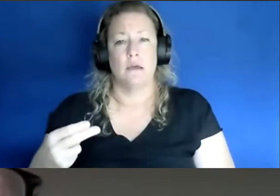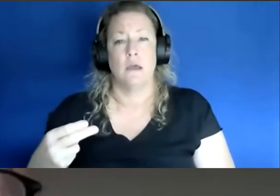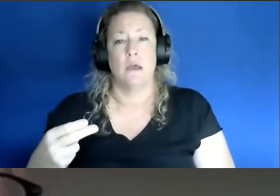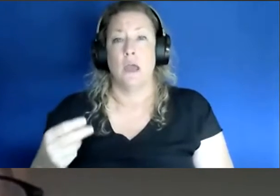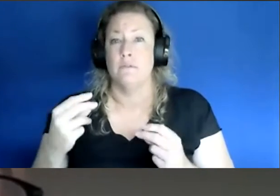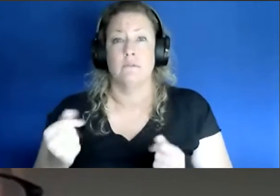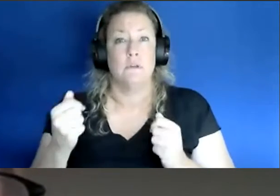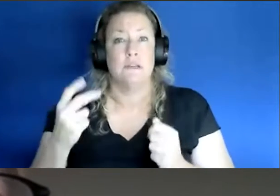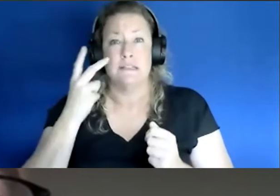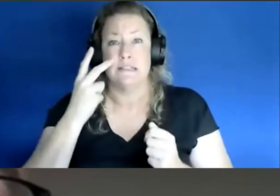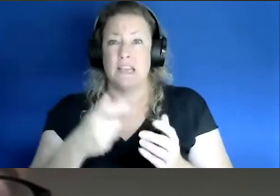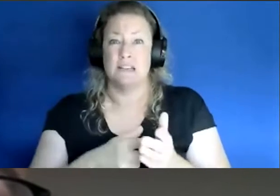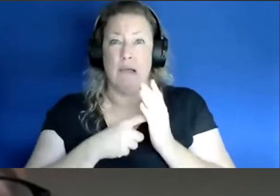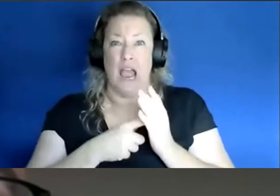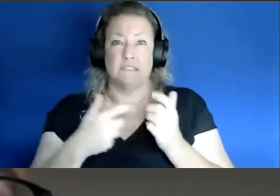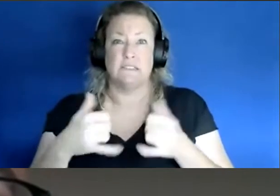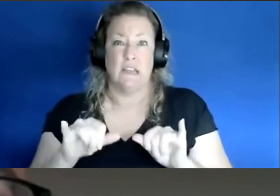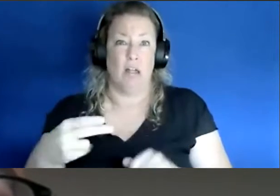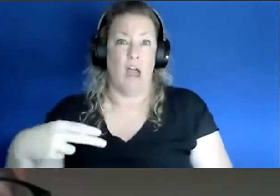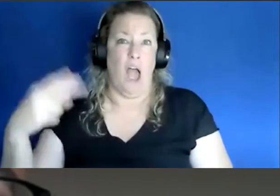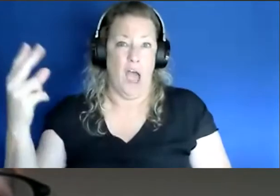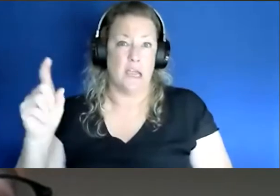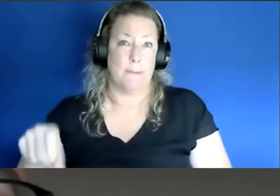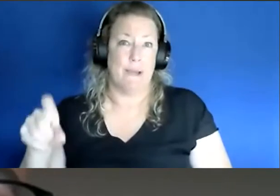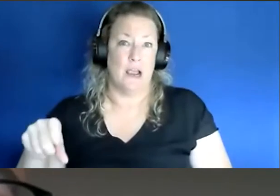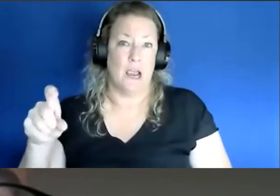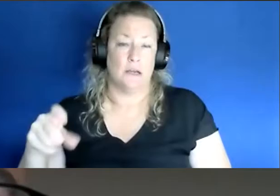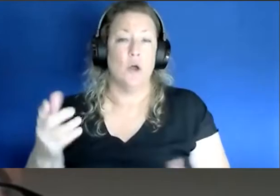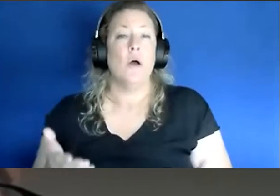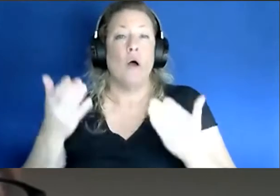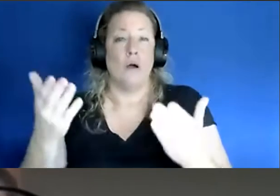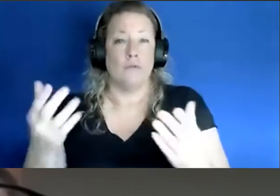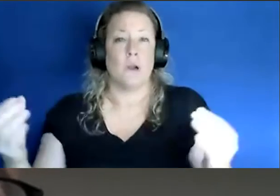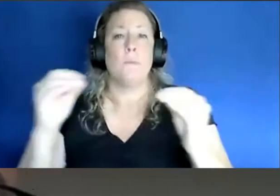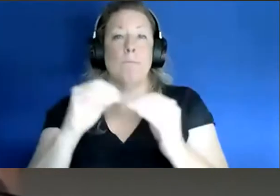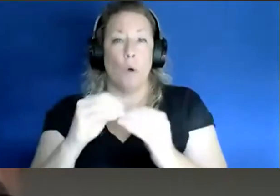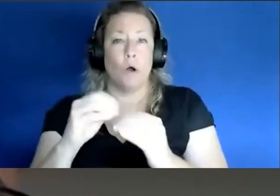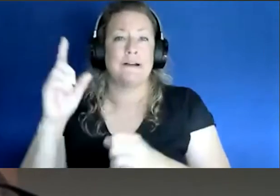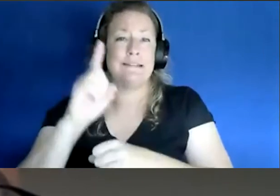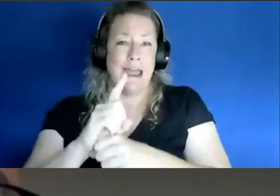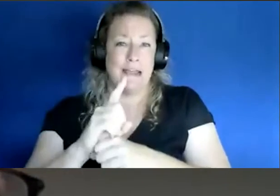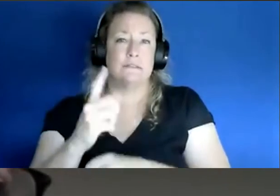that the demand is still pretty high, So we are actually offering more more days to vaccinate some